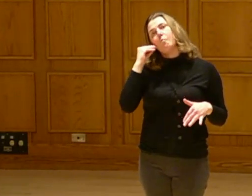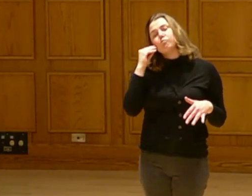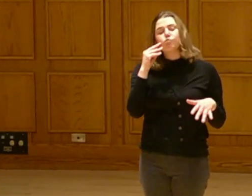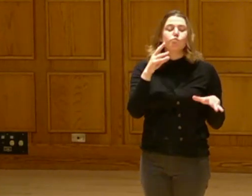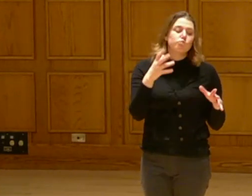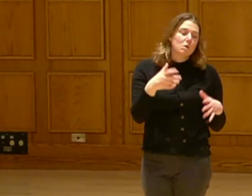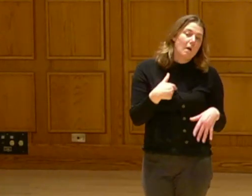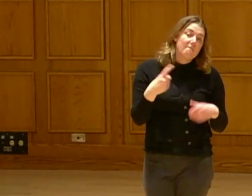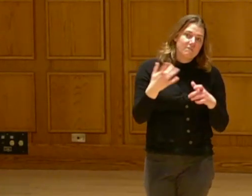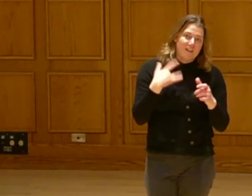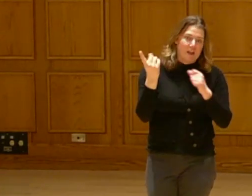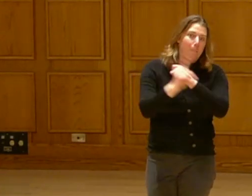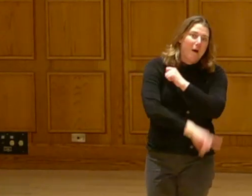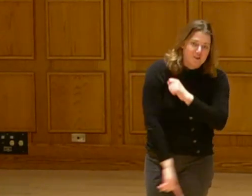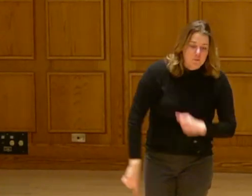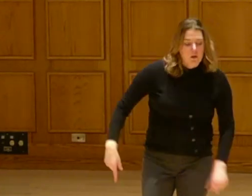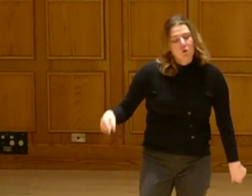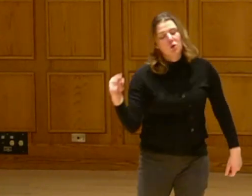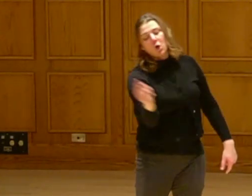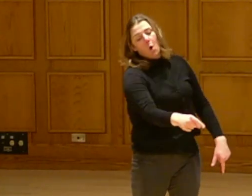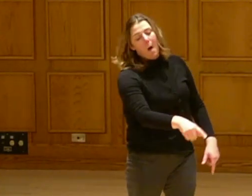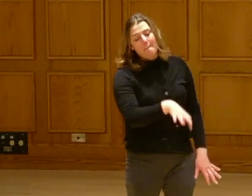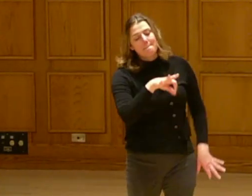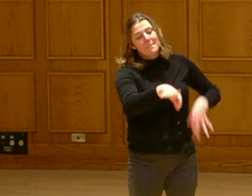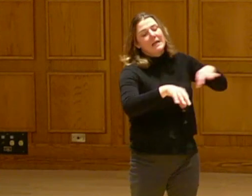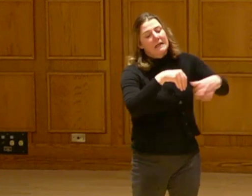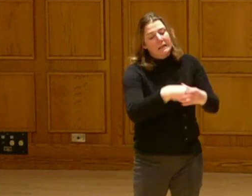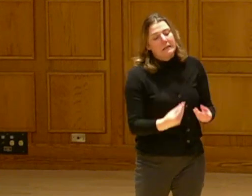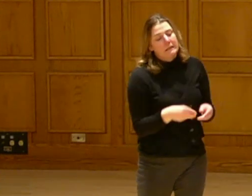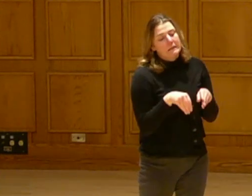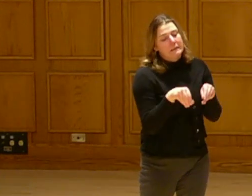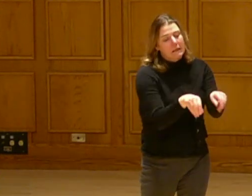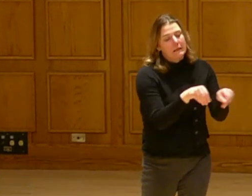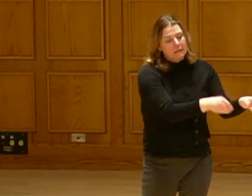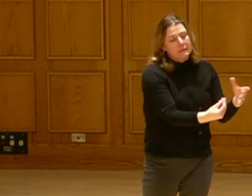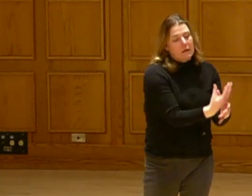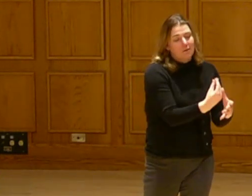When I had to spend time in the garden at home, it was more of a